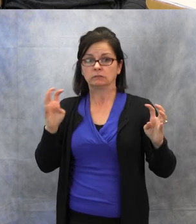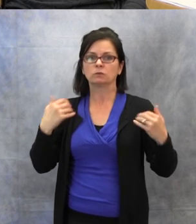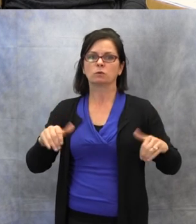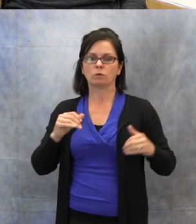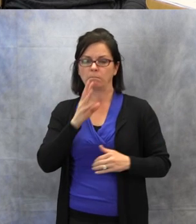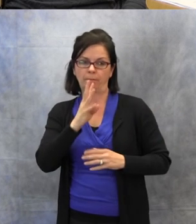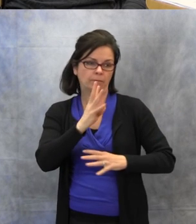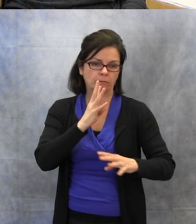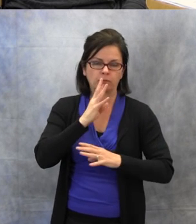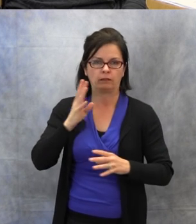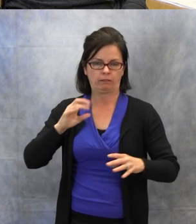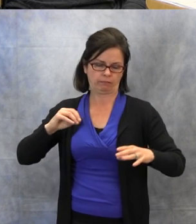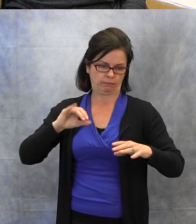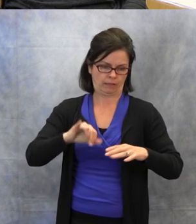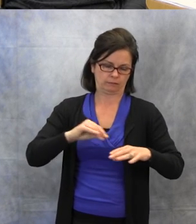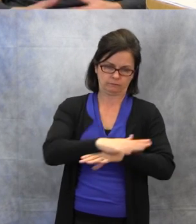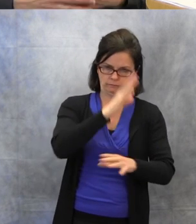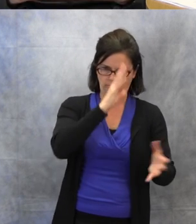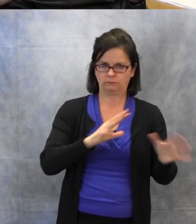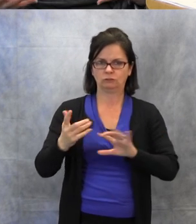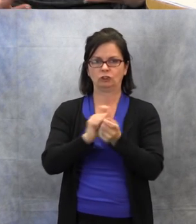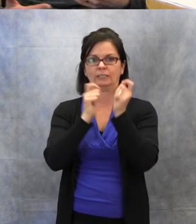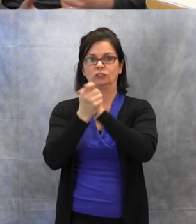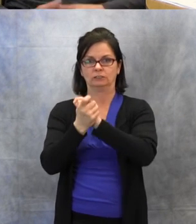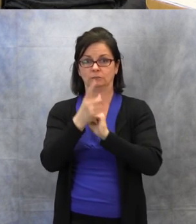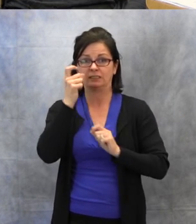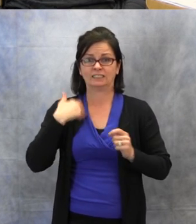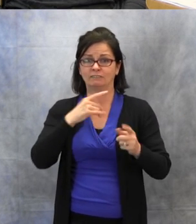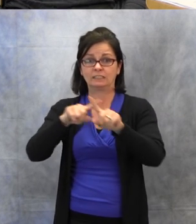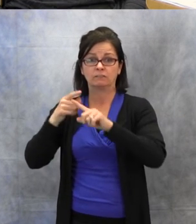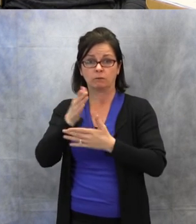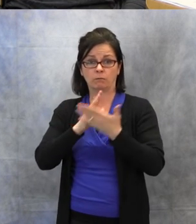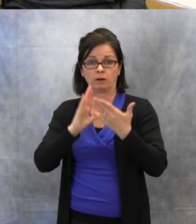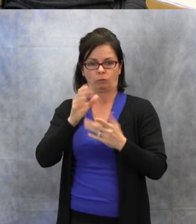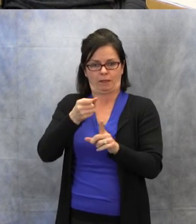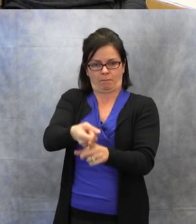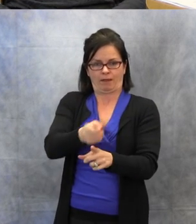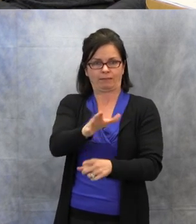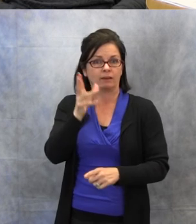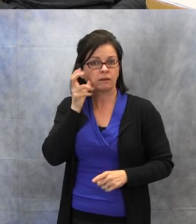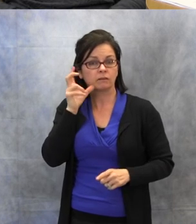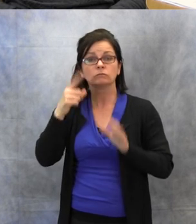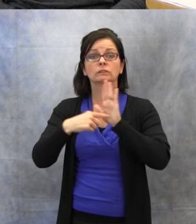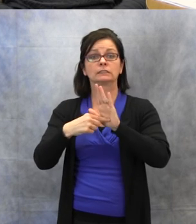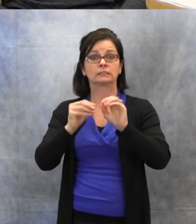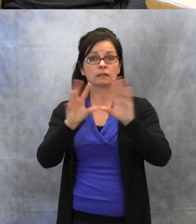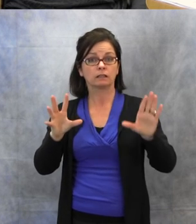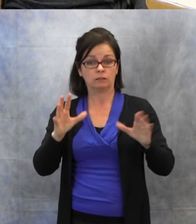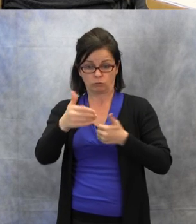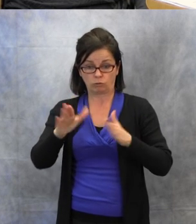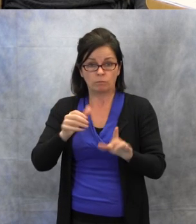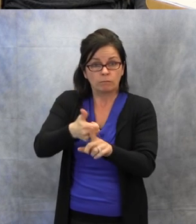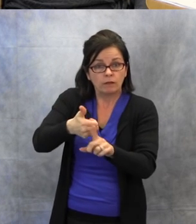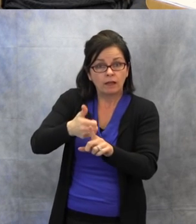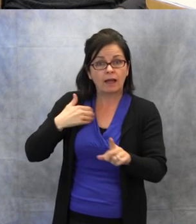because there's different aspects that will impact it, such as, does the room have carpeting?